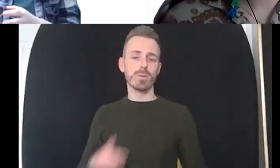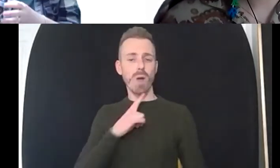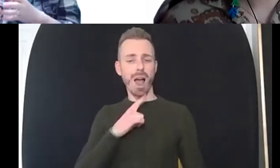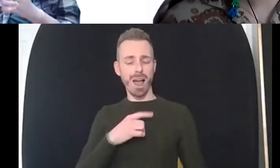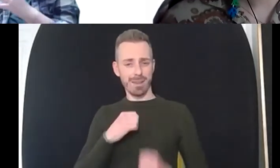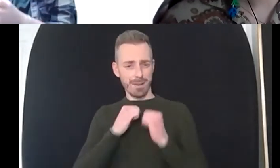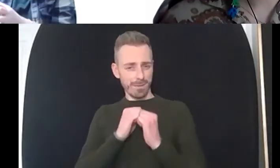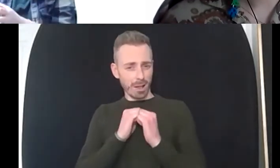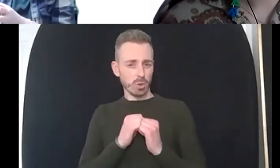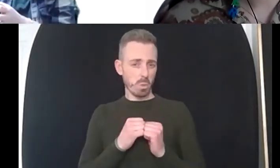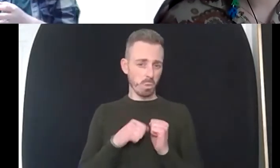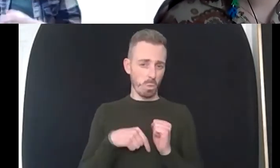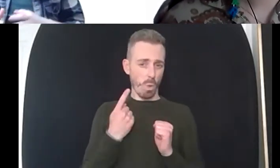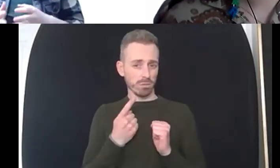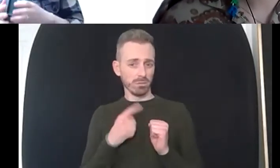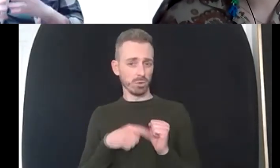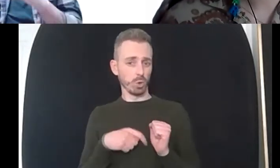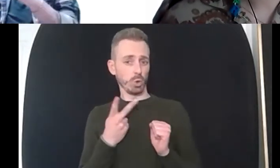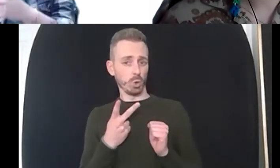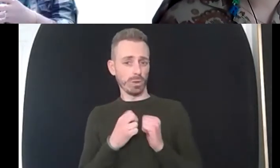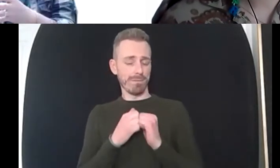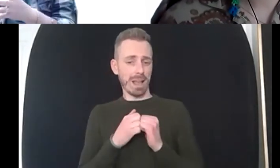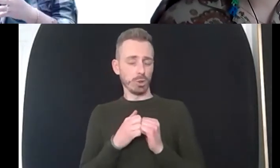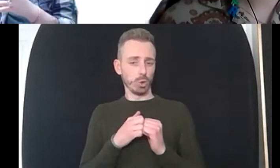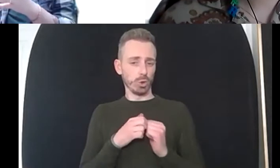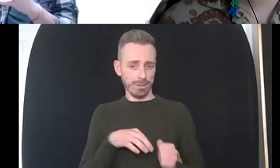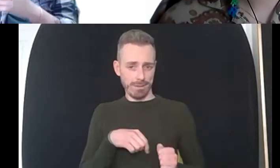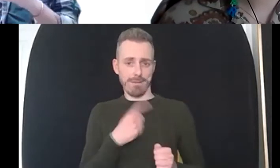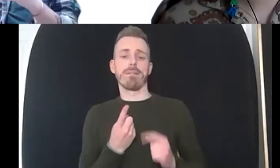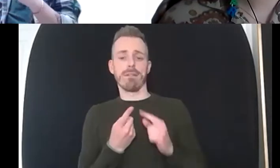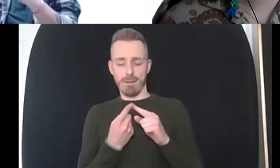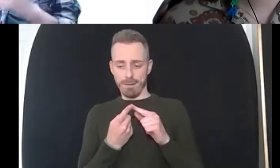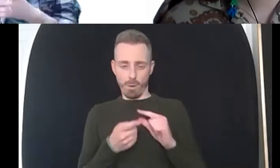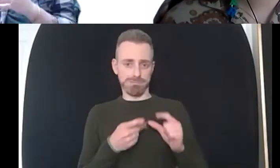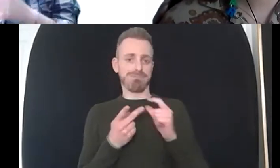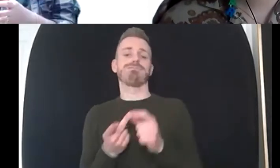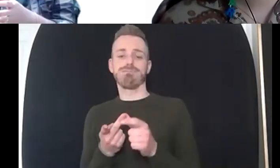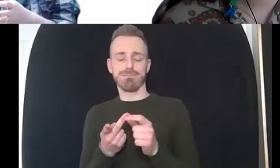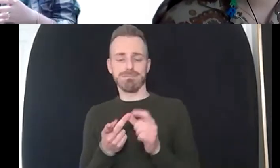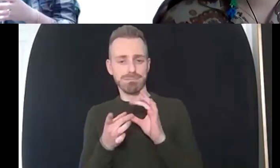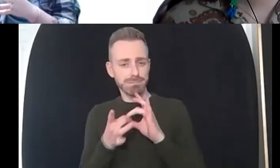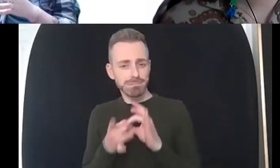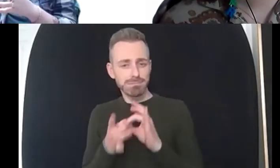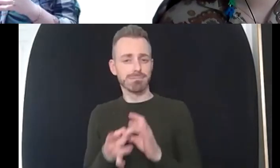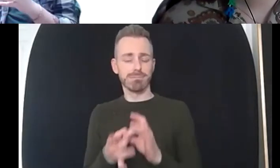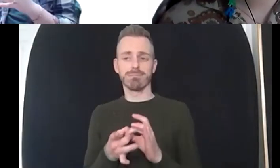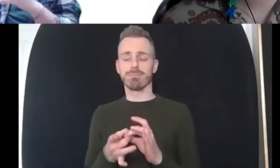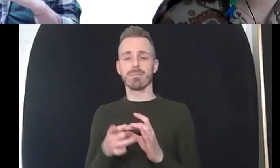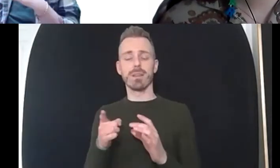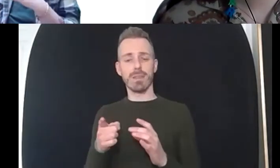if it's not all of them and then that can impact on your mental health so when i was working in